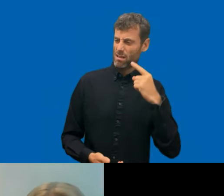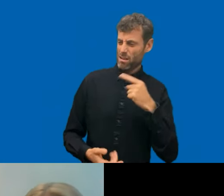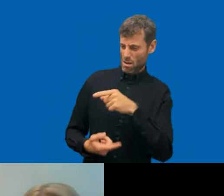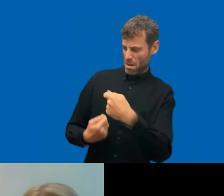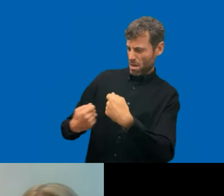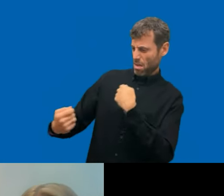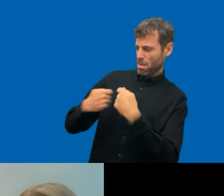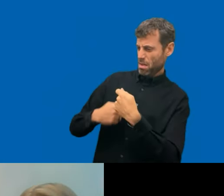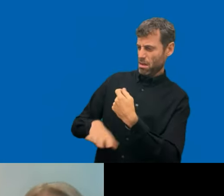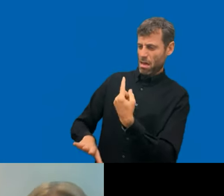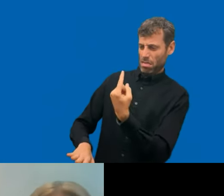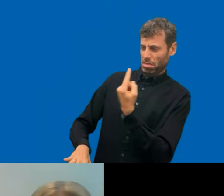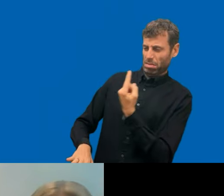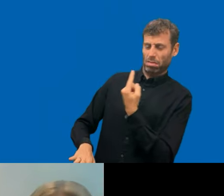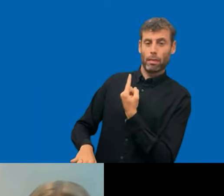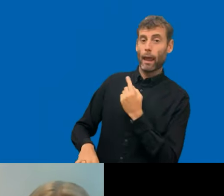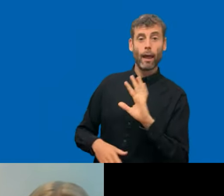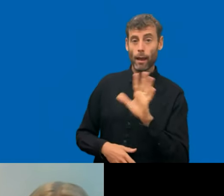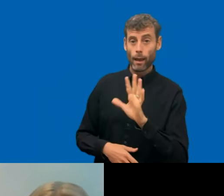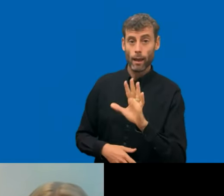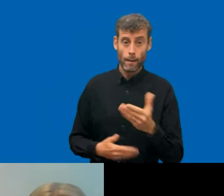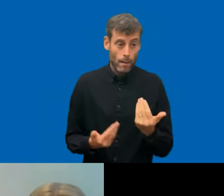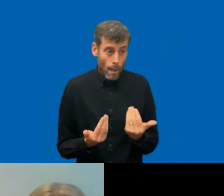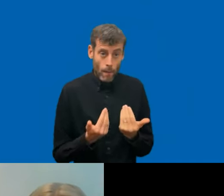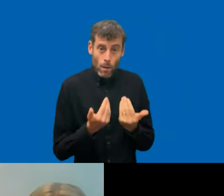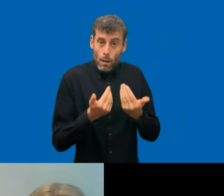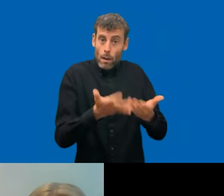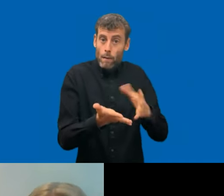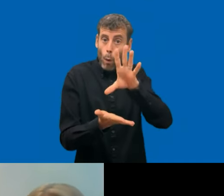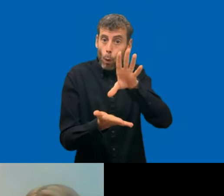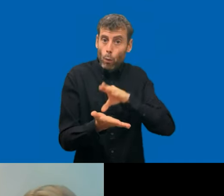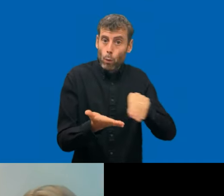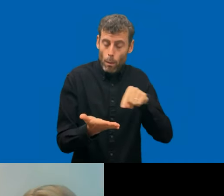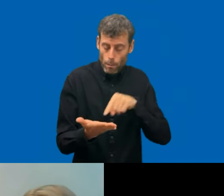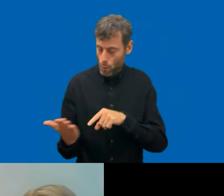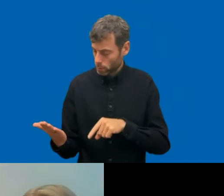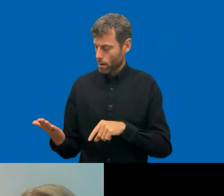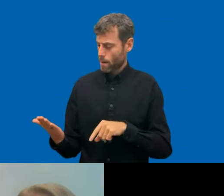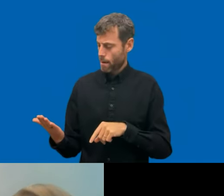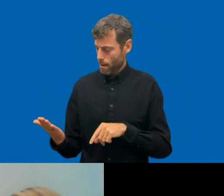a gift, because they get, like a full report, like an in-depth report which is actually quite costly. For free.